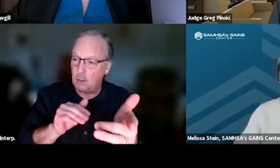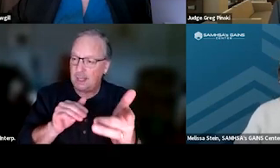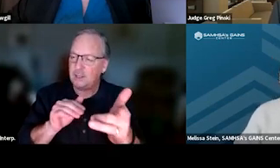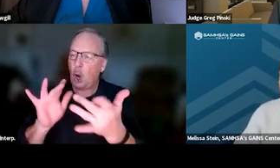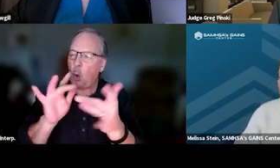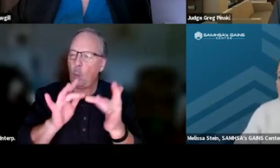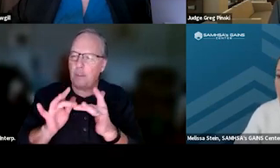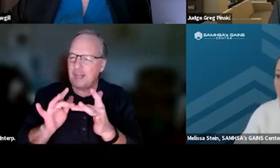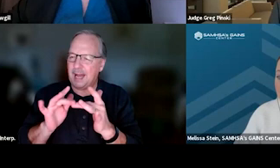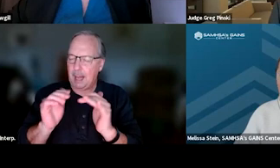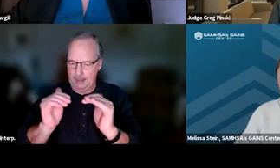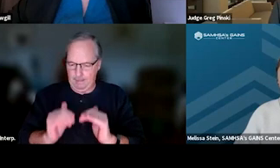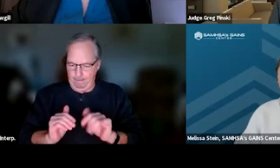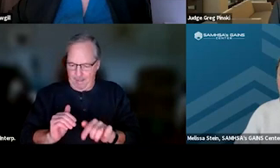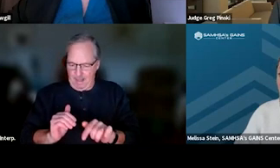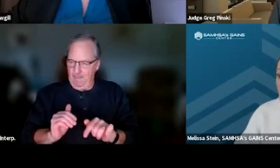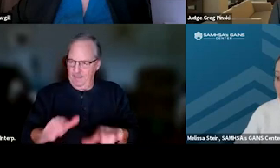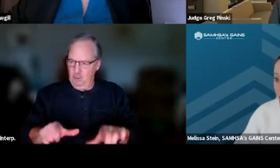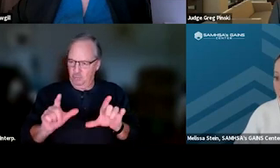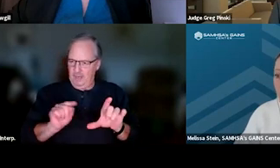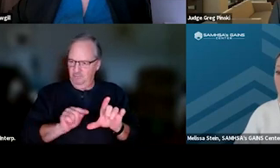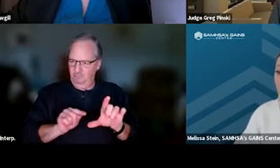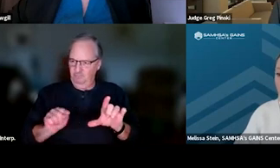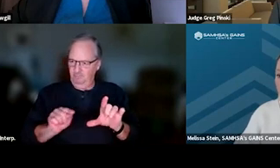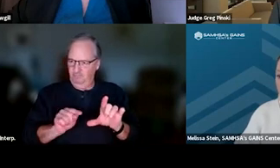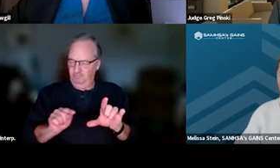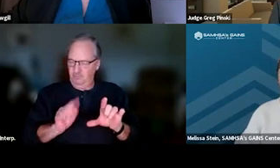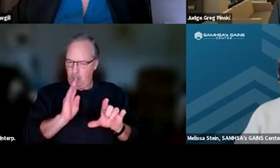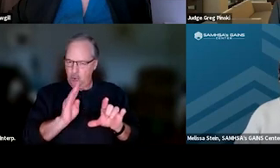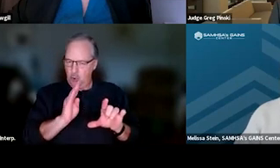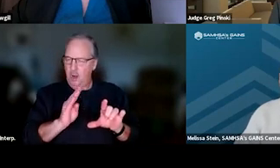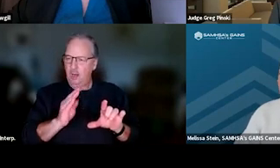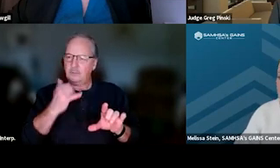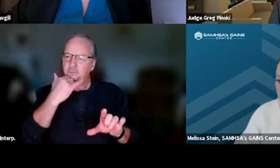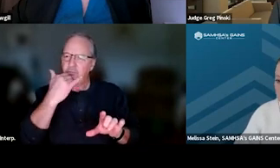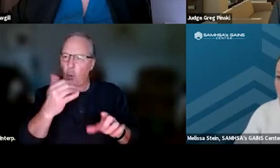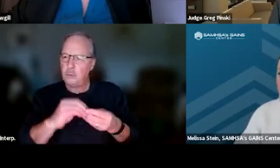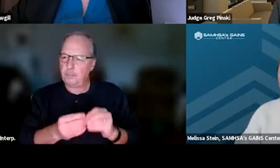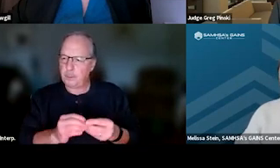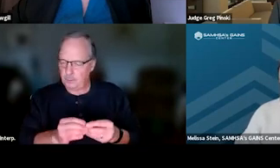at the bottom of this screen, as well as our direct toll free number. Feel free to reach out to us,